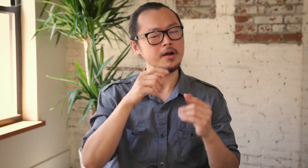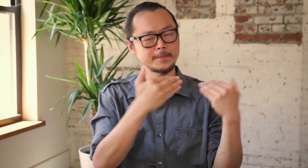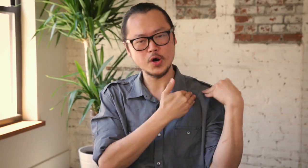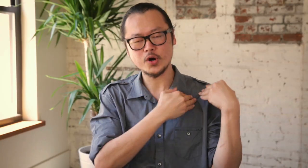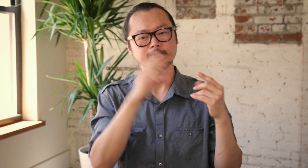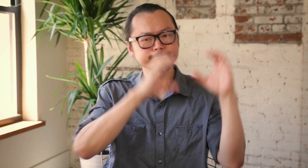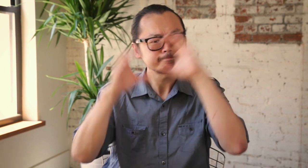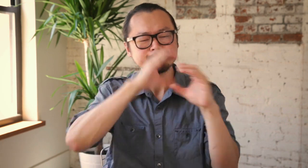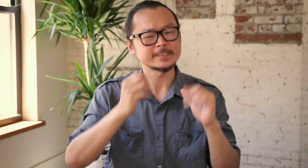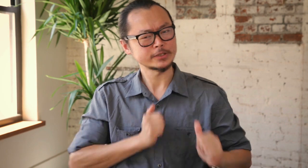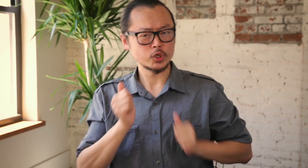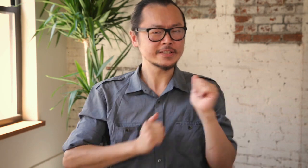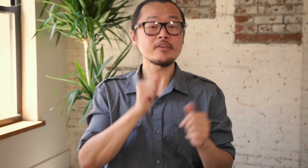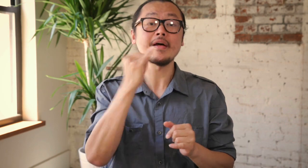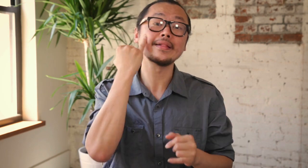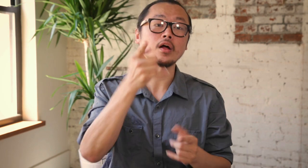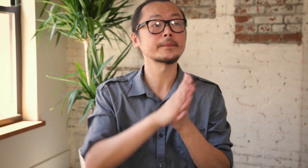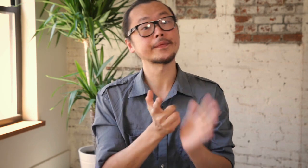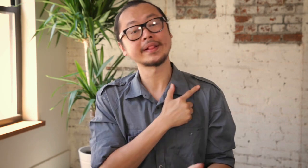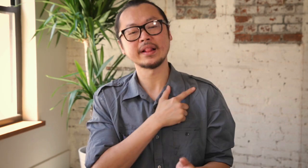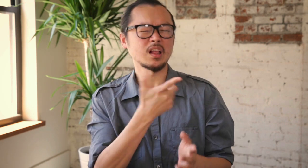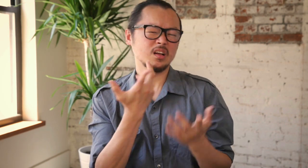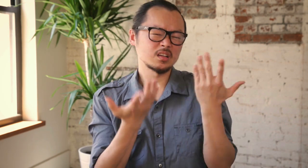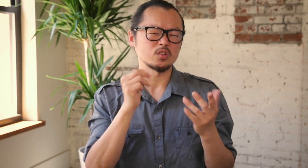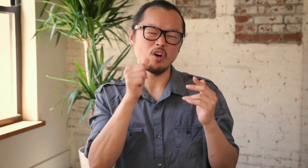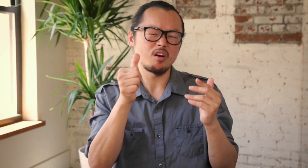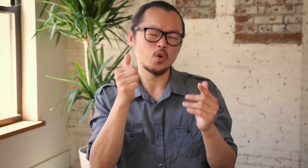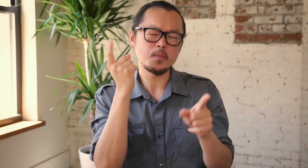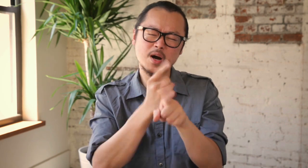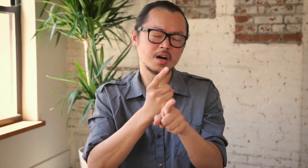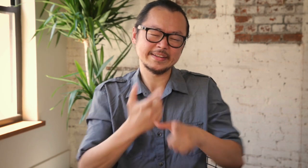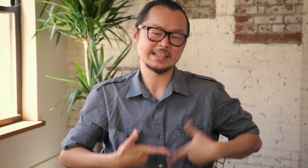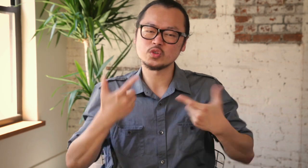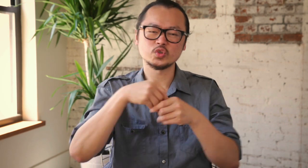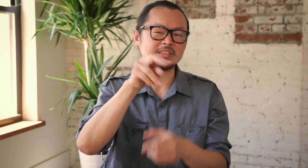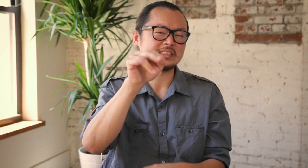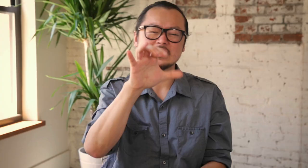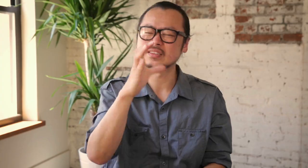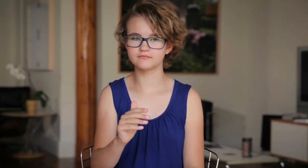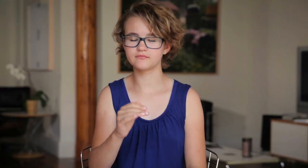I have to continue to seek out opportunities. This city is not one for people who want to be lazy.